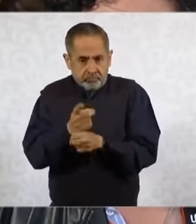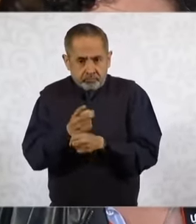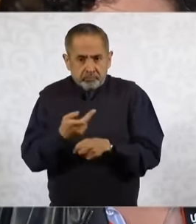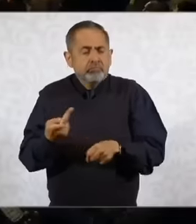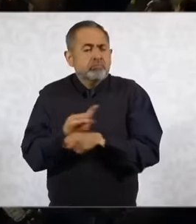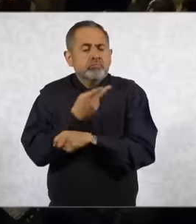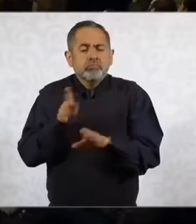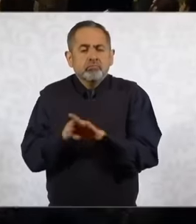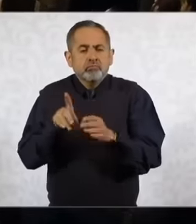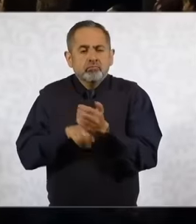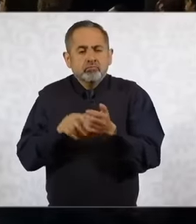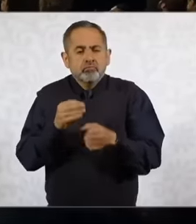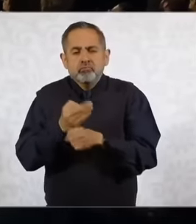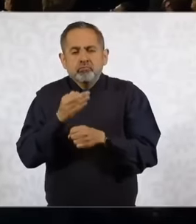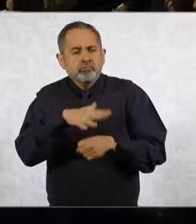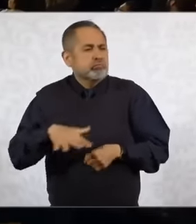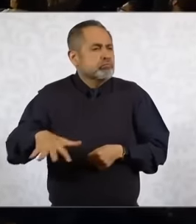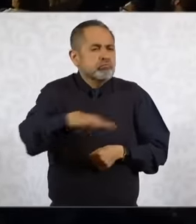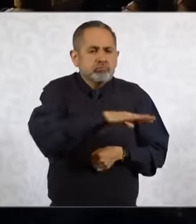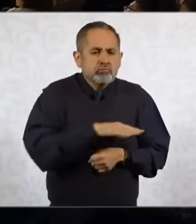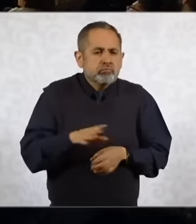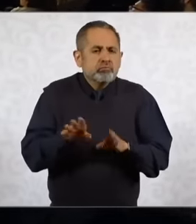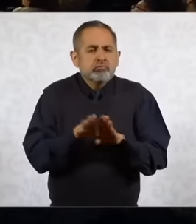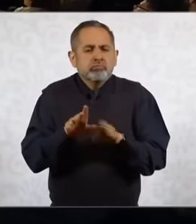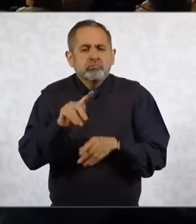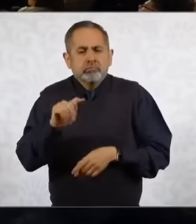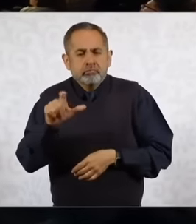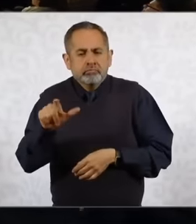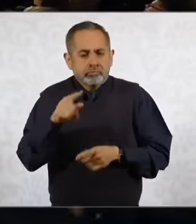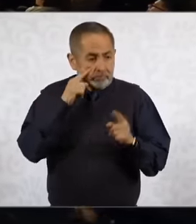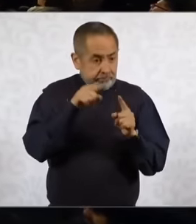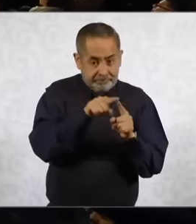how the situation is, it was said that this issue of violence had spread to Sonora